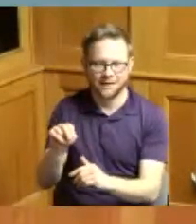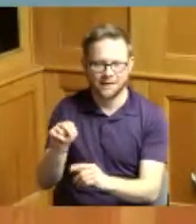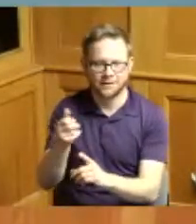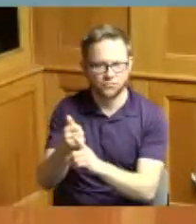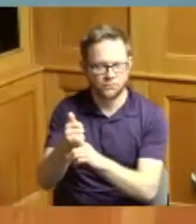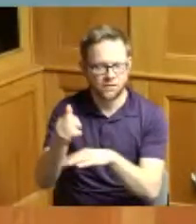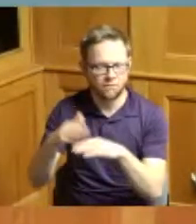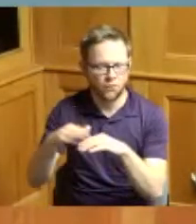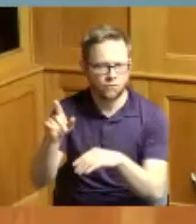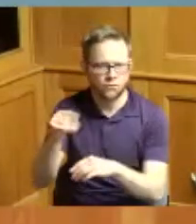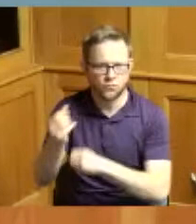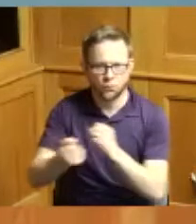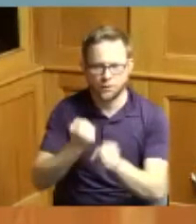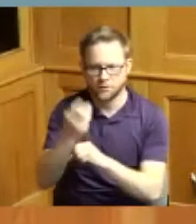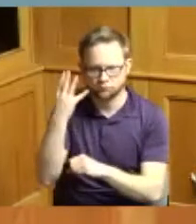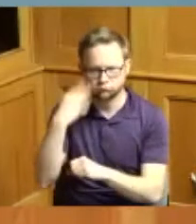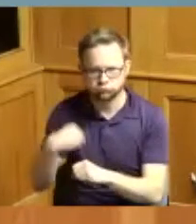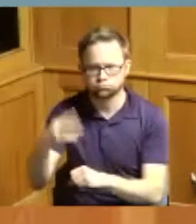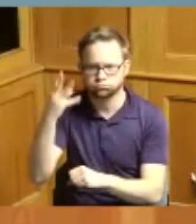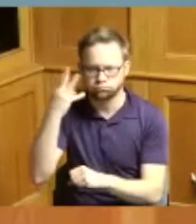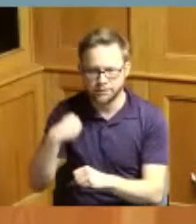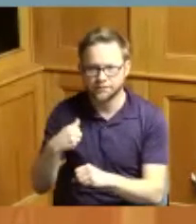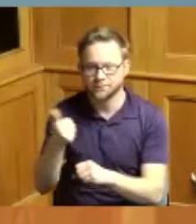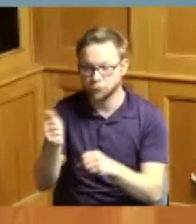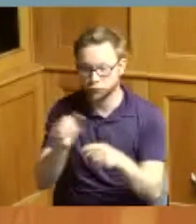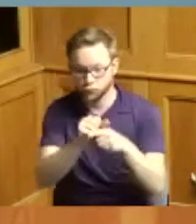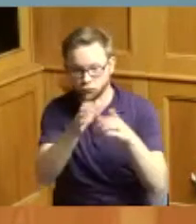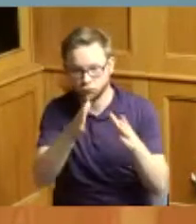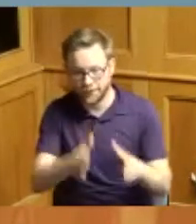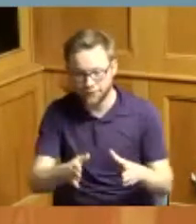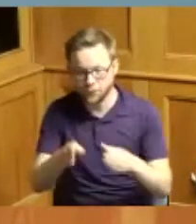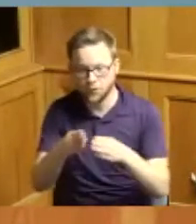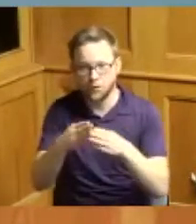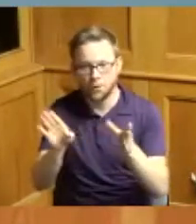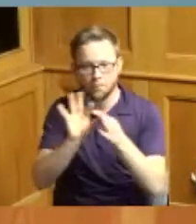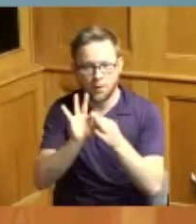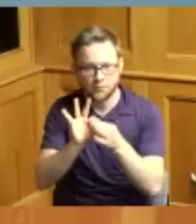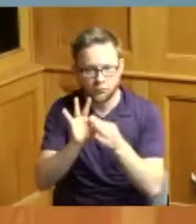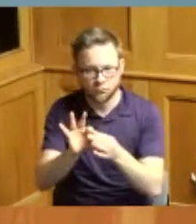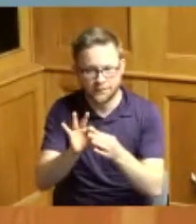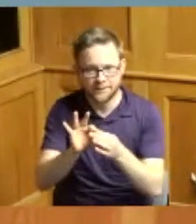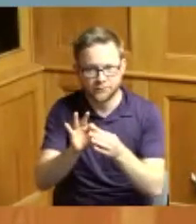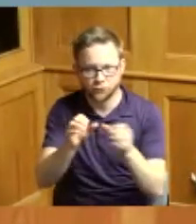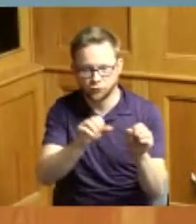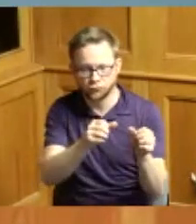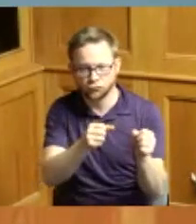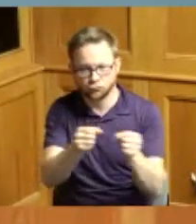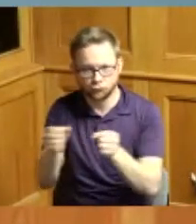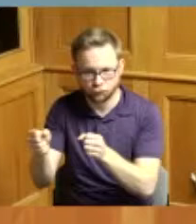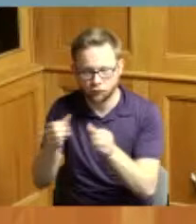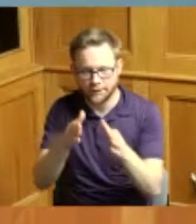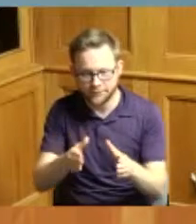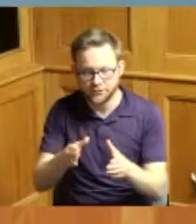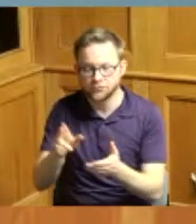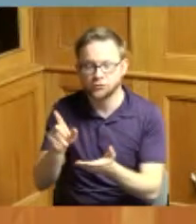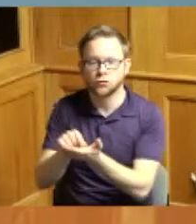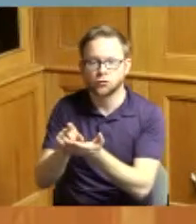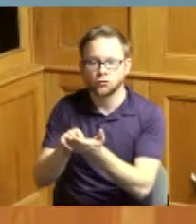years of experience as a trainer public relations strategist news reporter radio news director